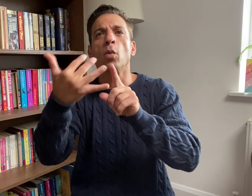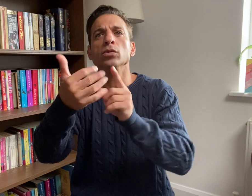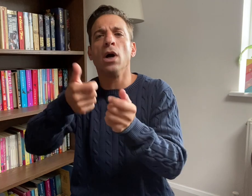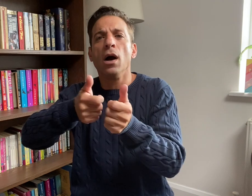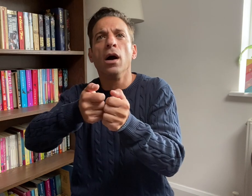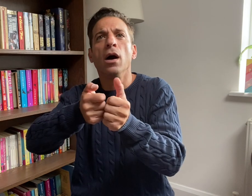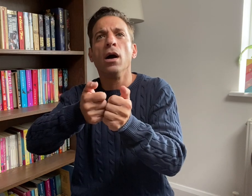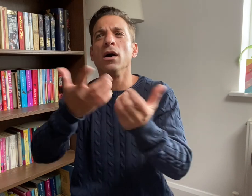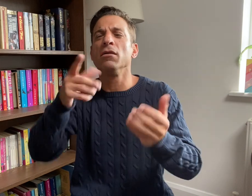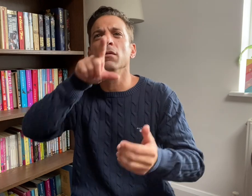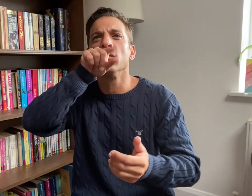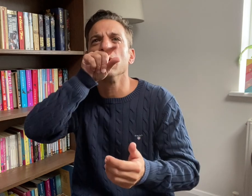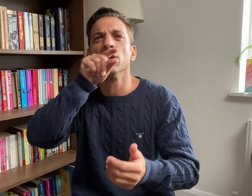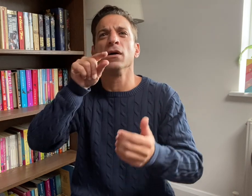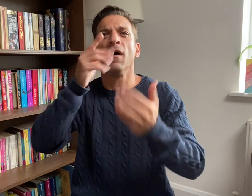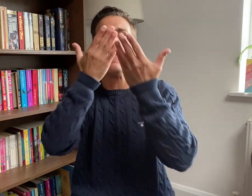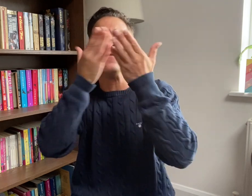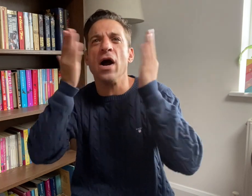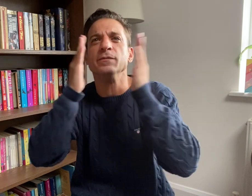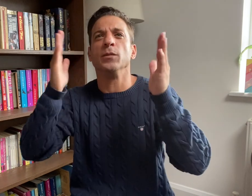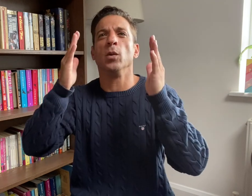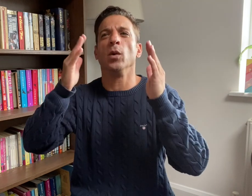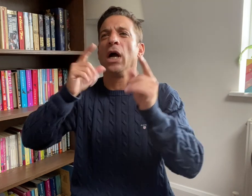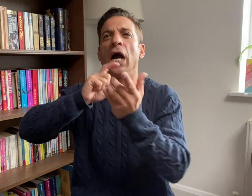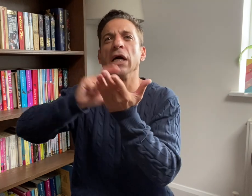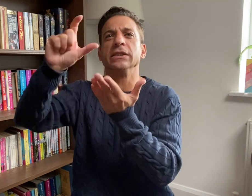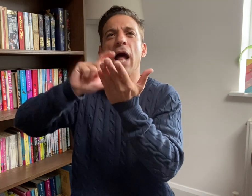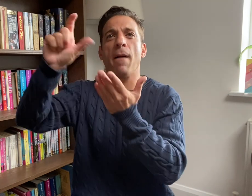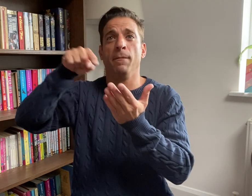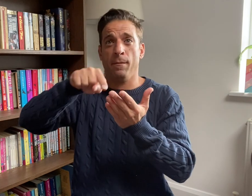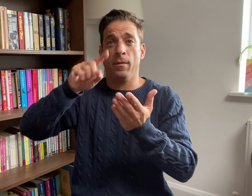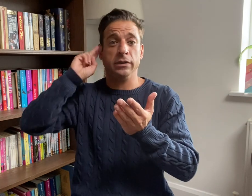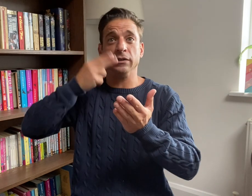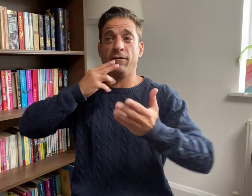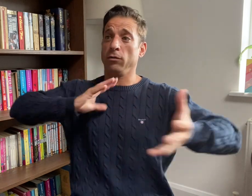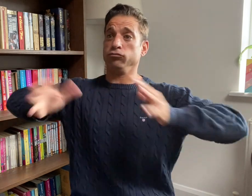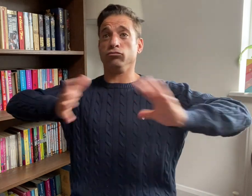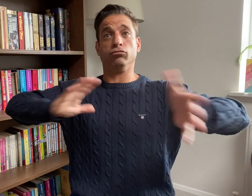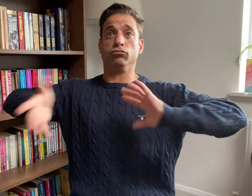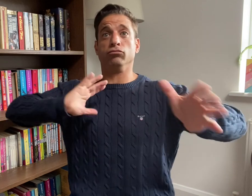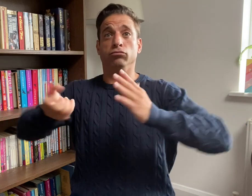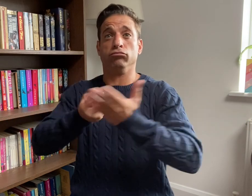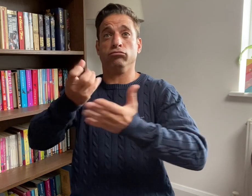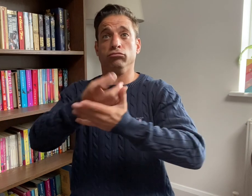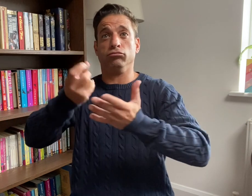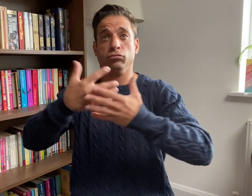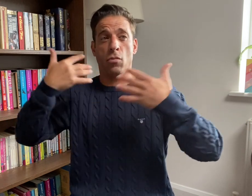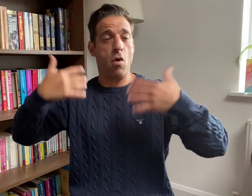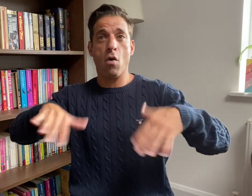hearing people are fascinated with the amount of facial